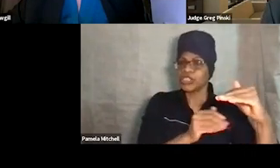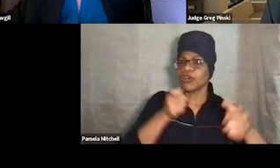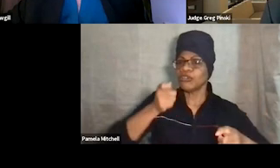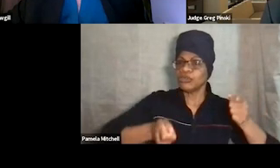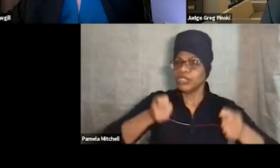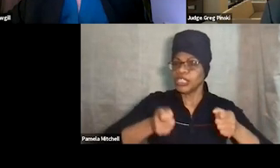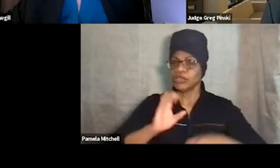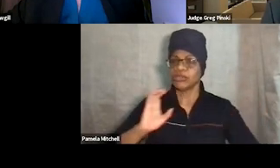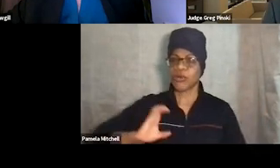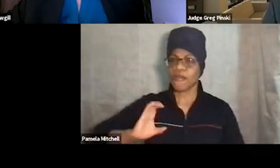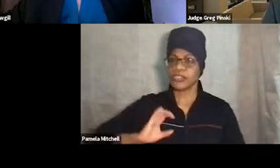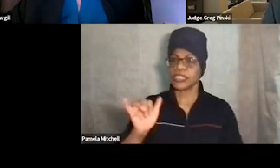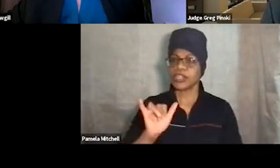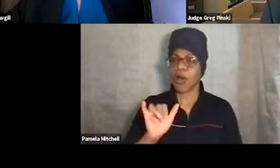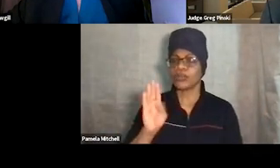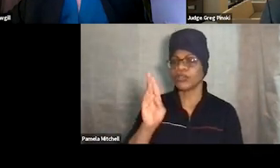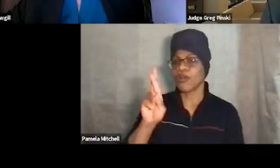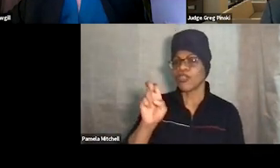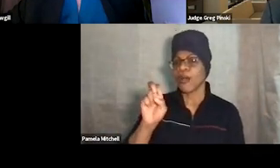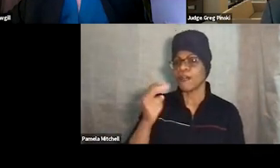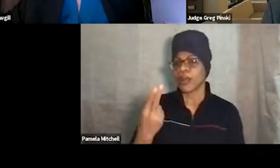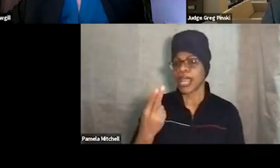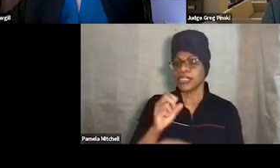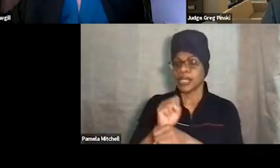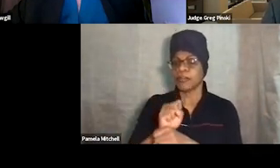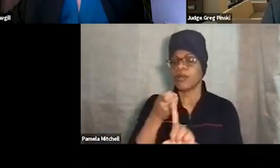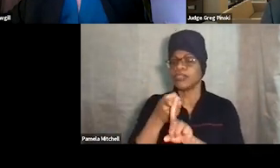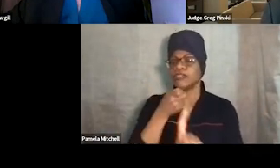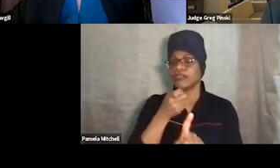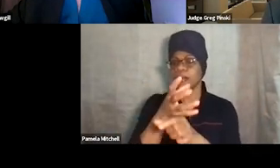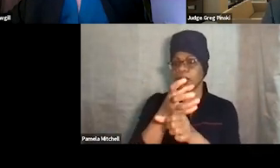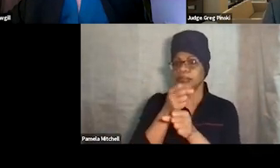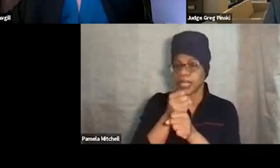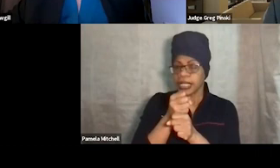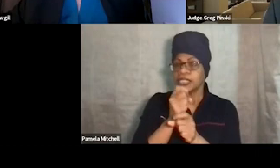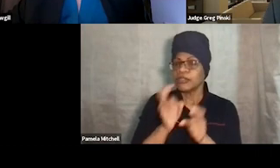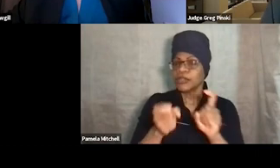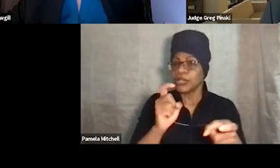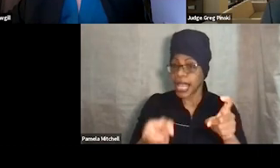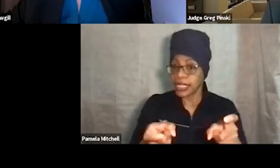and judicial branch employees from obtaining those donations, understanding all of that,